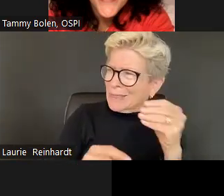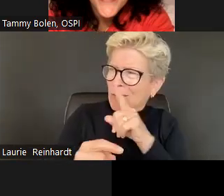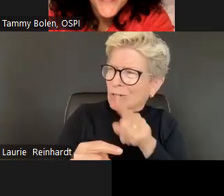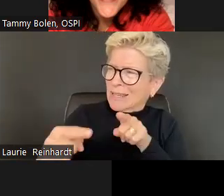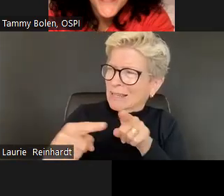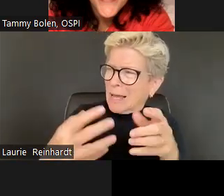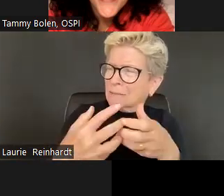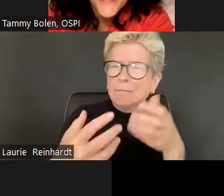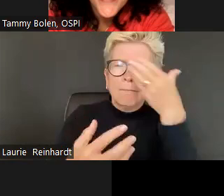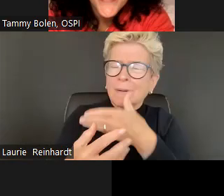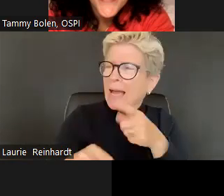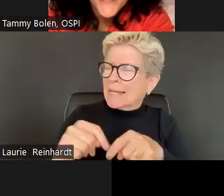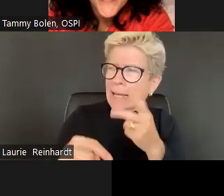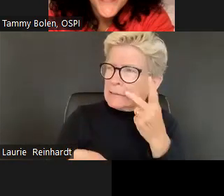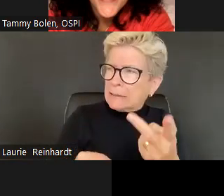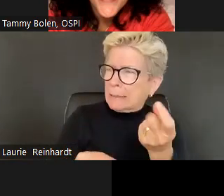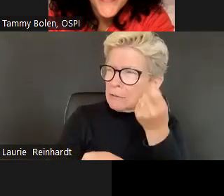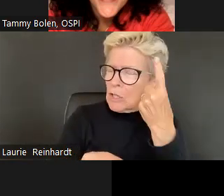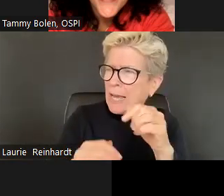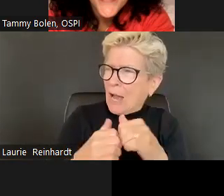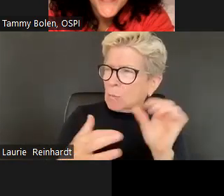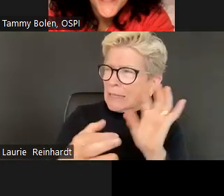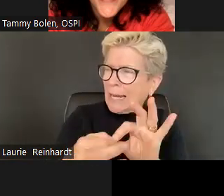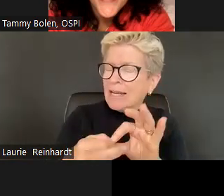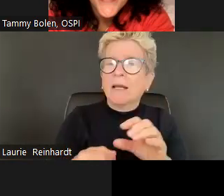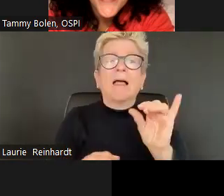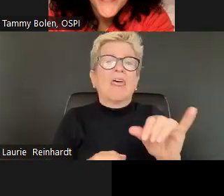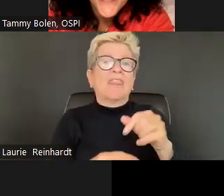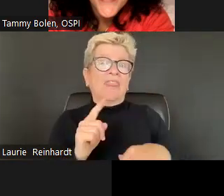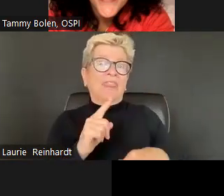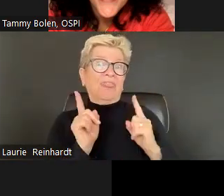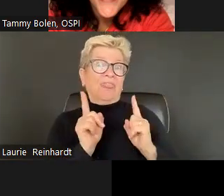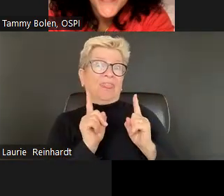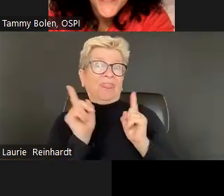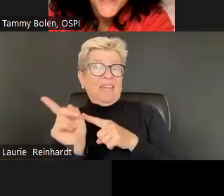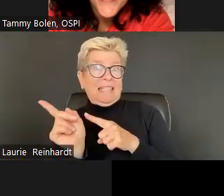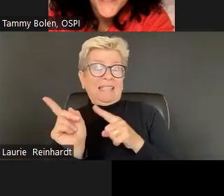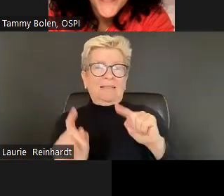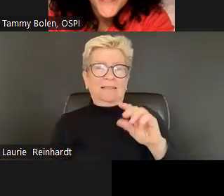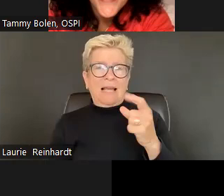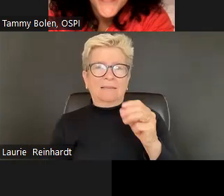They, always ask, well, why, what is it about this that actually aligns? I don't really see it.